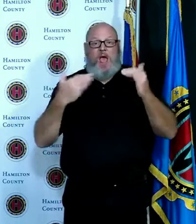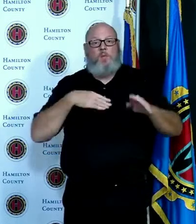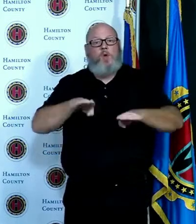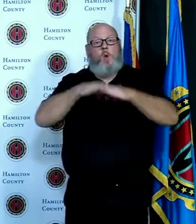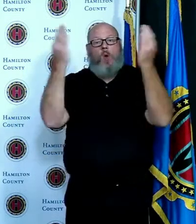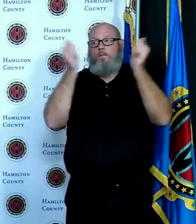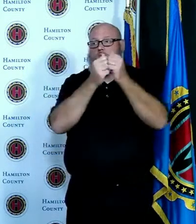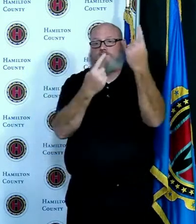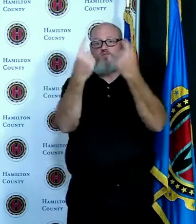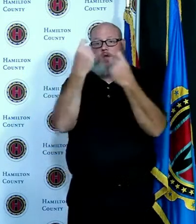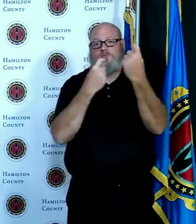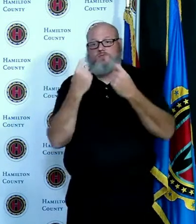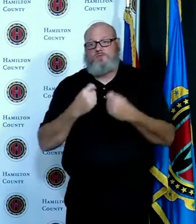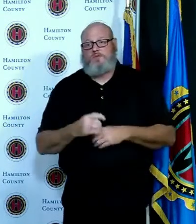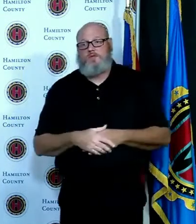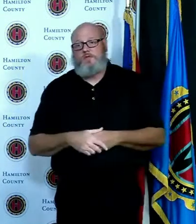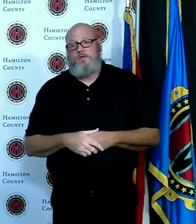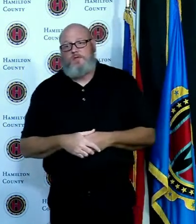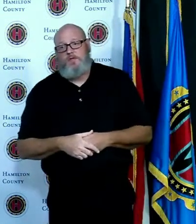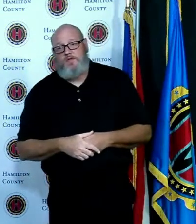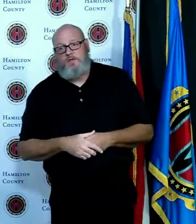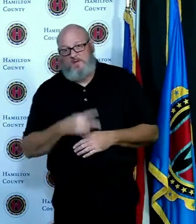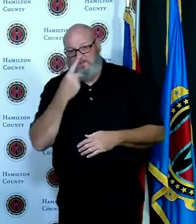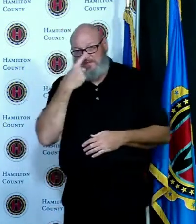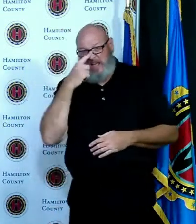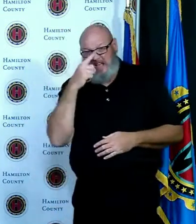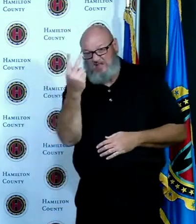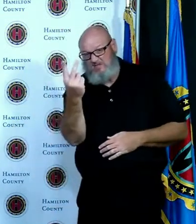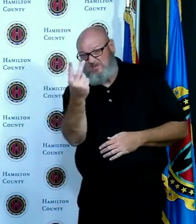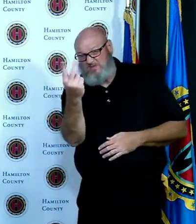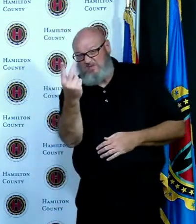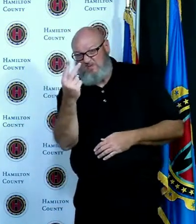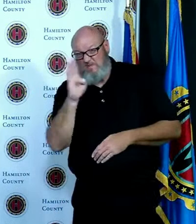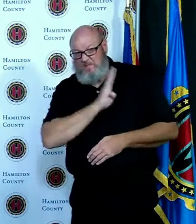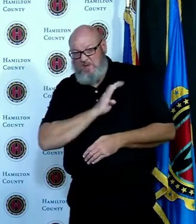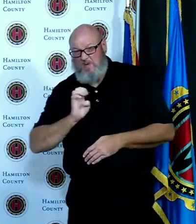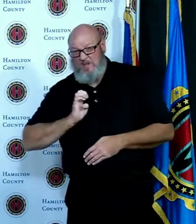that the two of you can hang in there with us in case we have questions related to voting and again